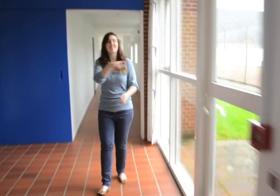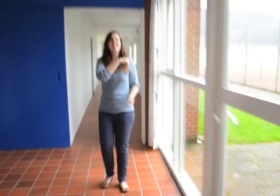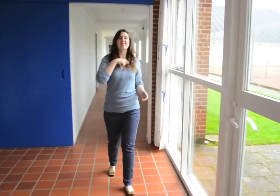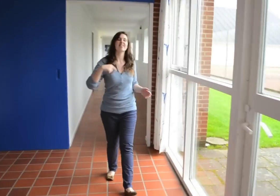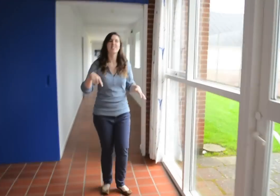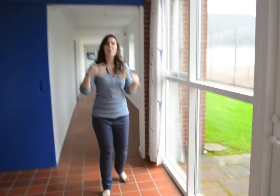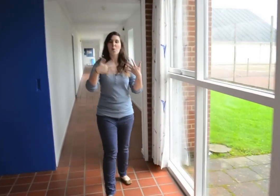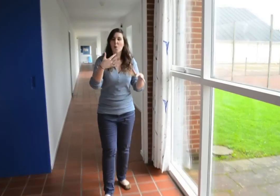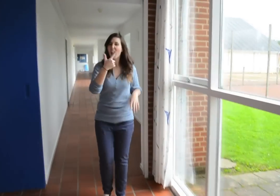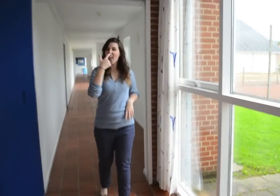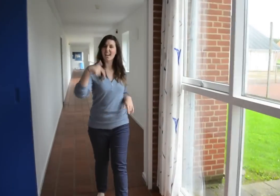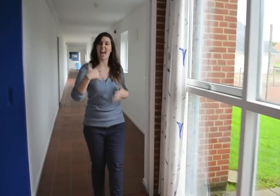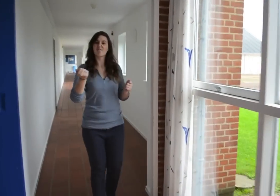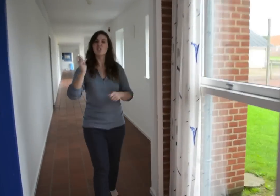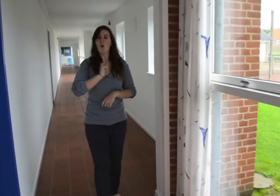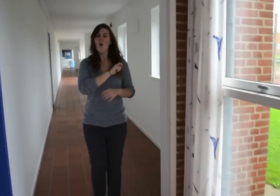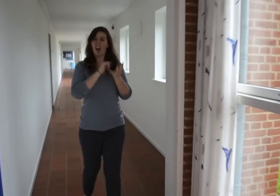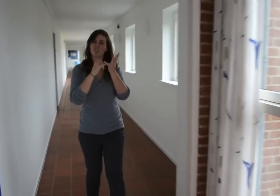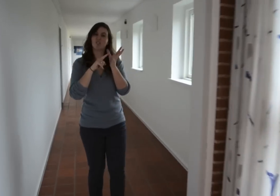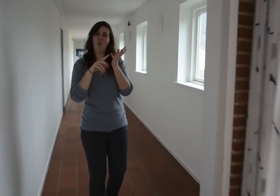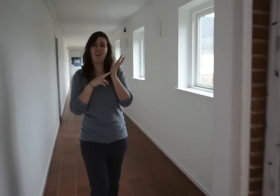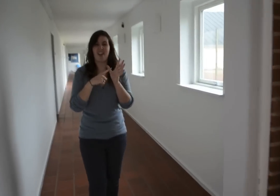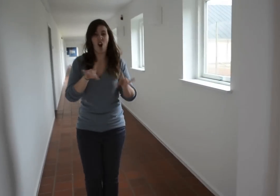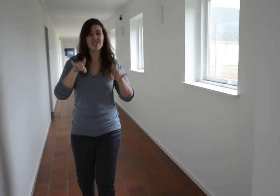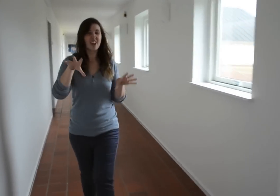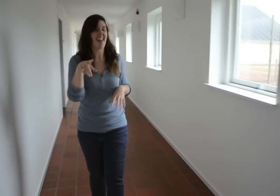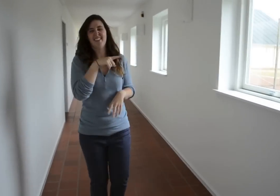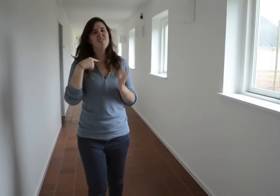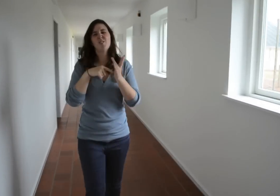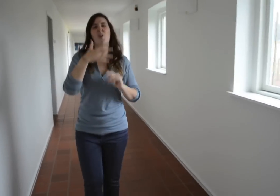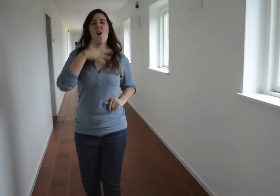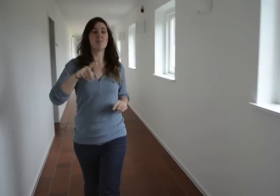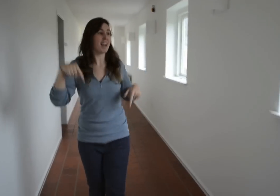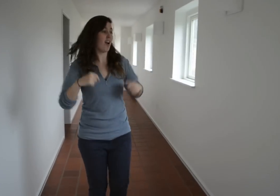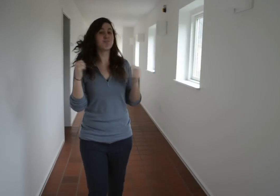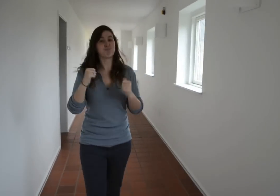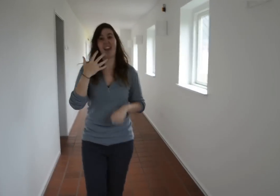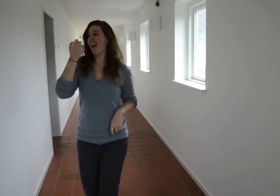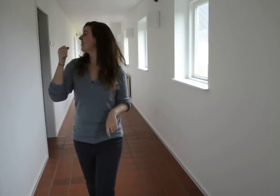We are extremely fortunate to have saunas here. In Australia its too hot to have them but here it is freezing!